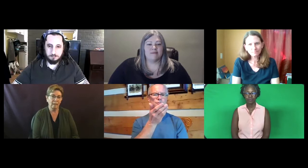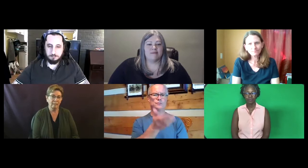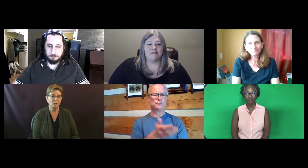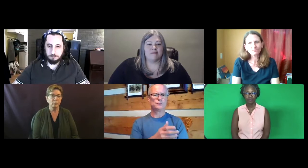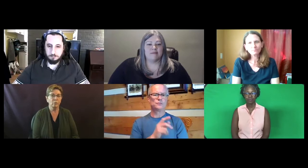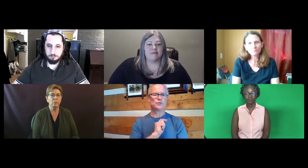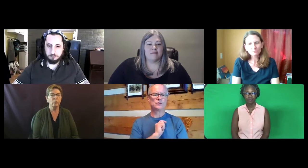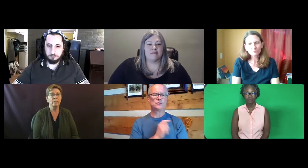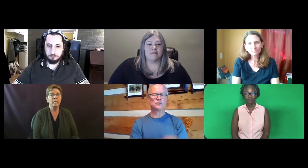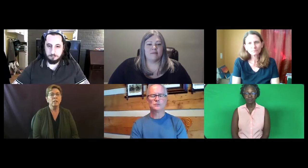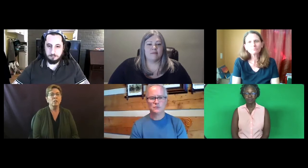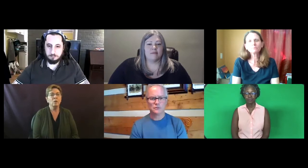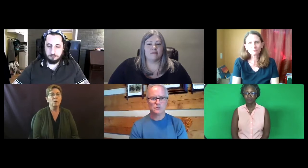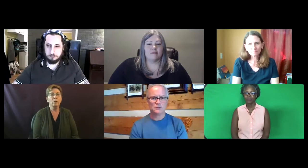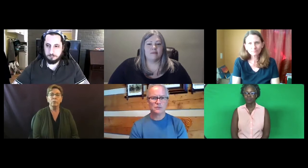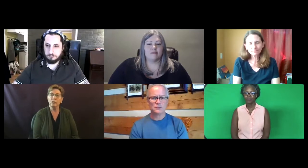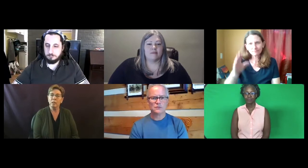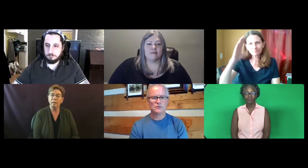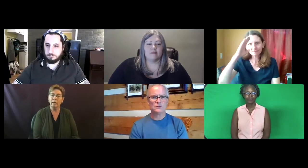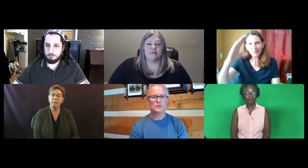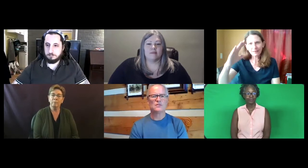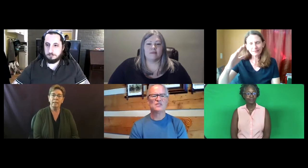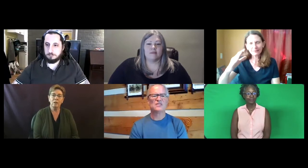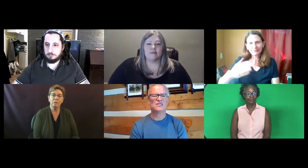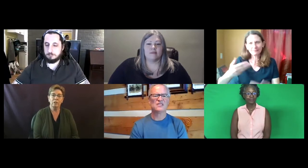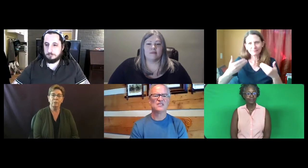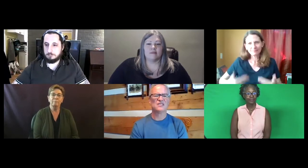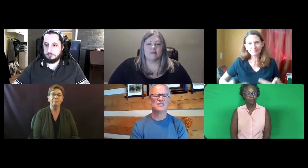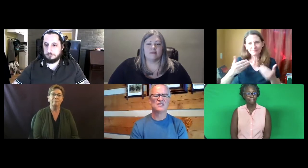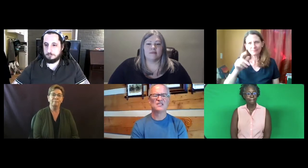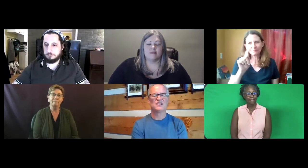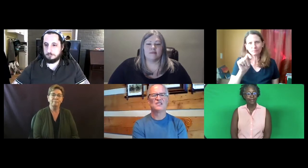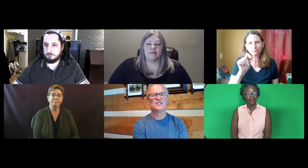Not the interpreters obviously. So Trish, I'll pass it off to you.